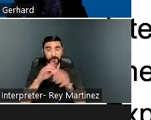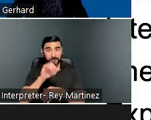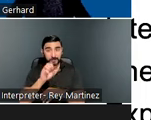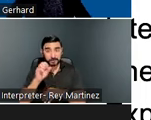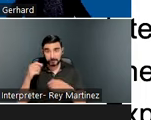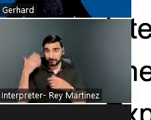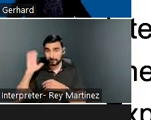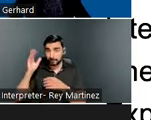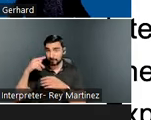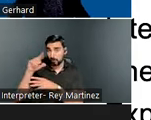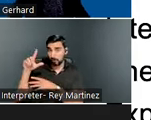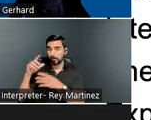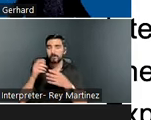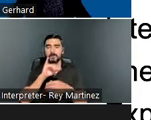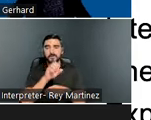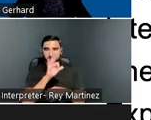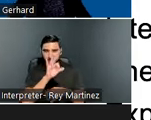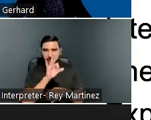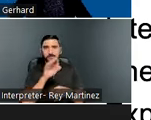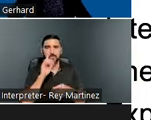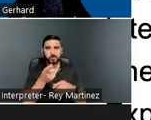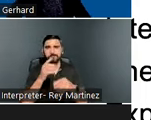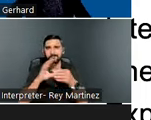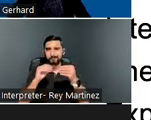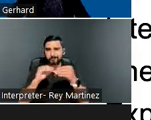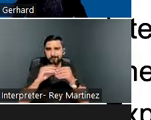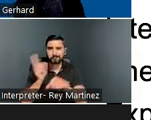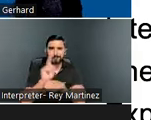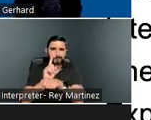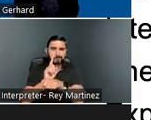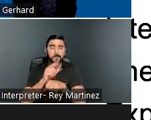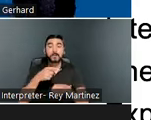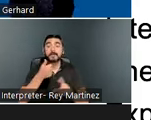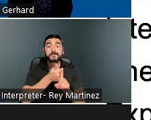a gentleman living with a traumatic brain injury. He will share a bit of his story with us. Then we